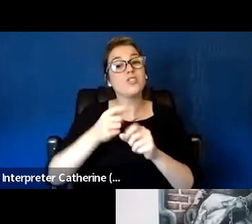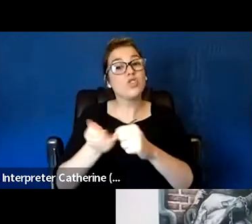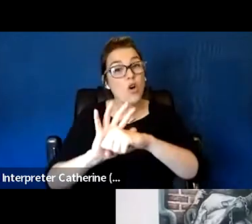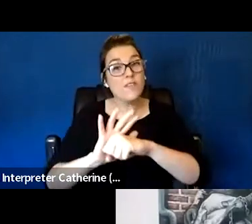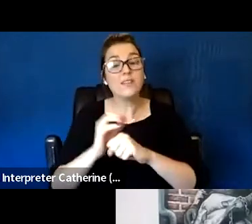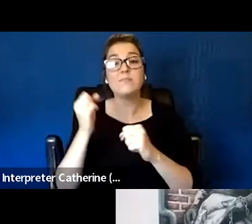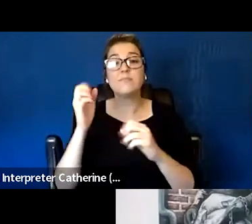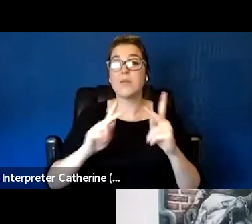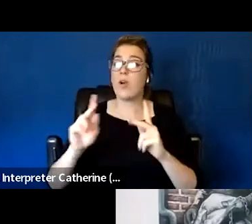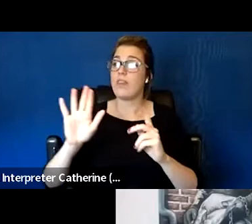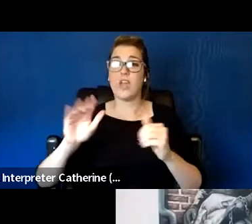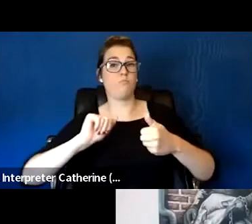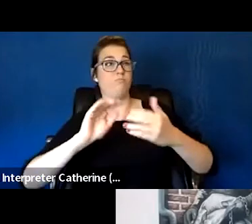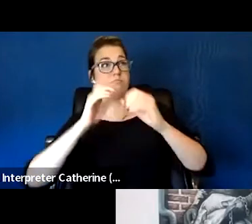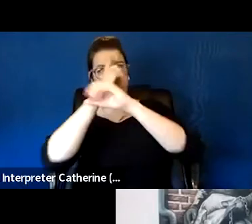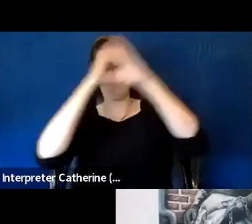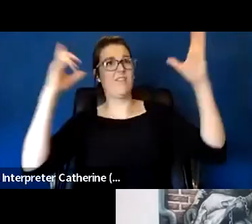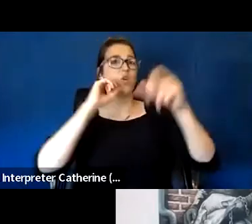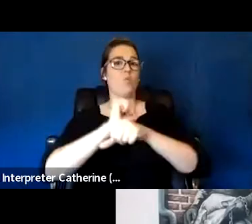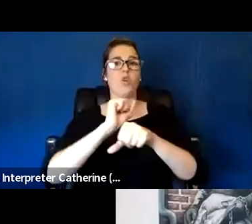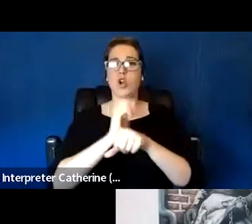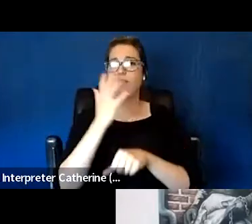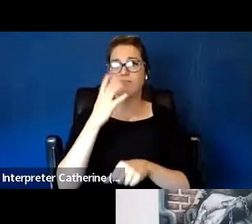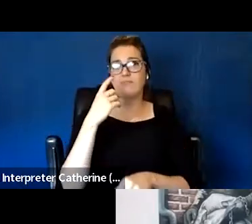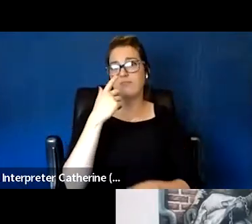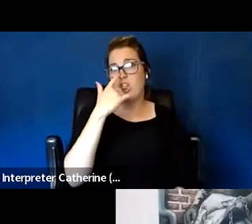and even rethinking what they wanna do. In our case self-care is very important.